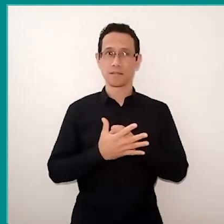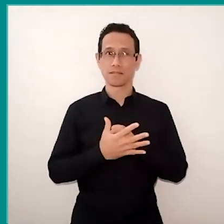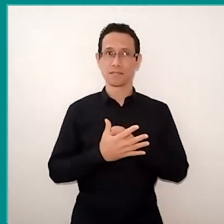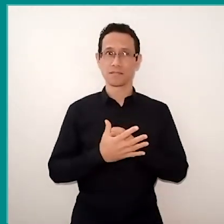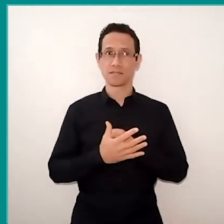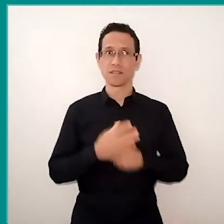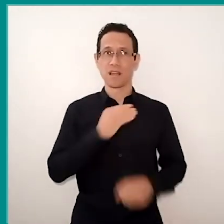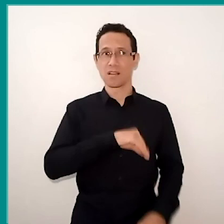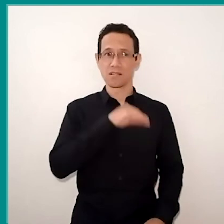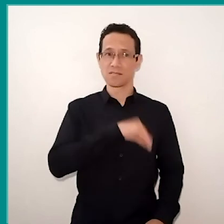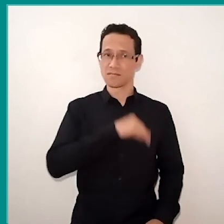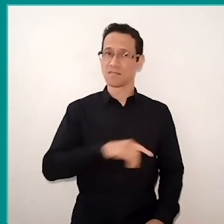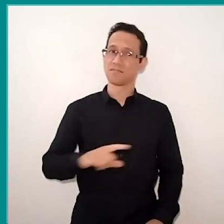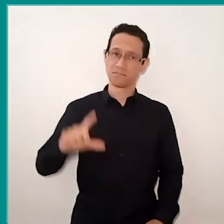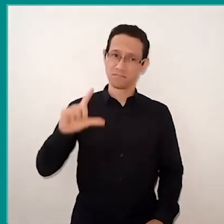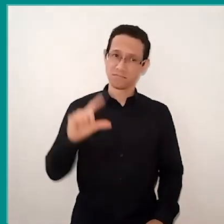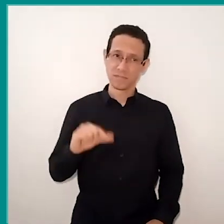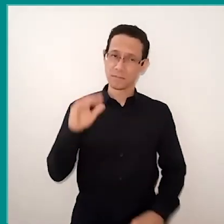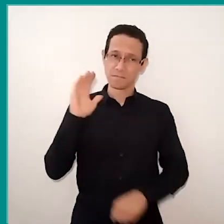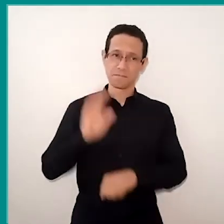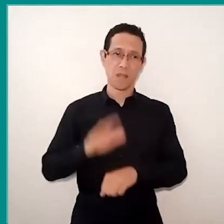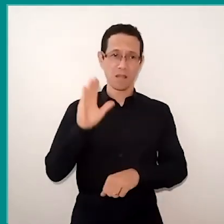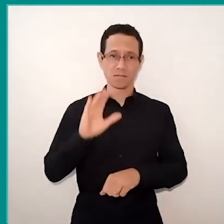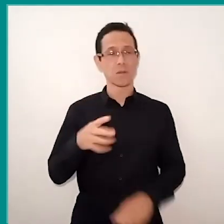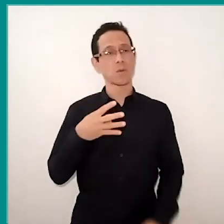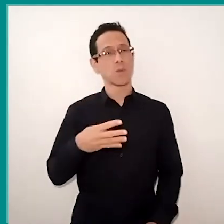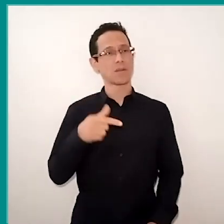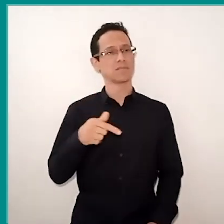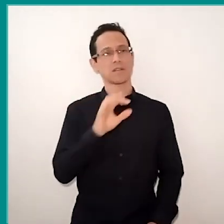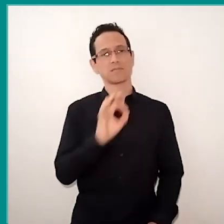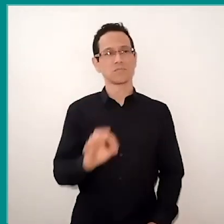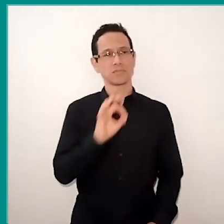decreased even more, for 47% of respondents.